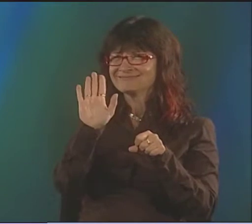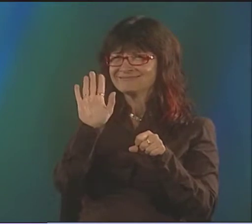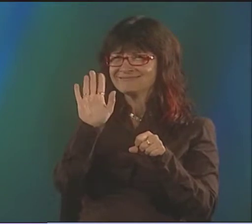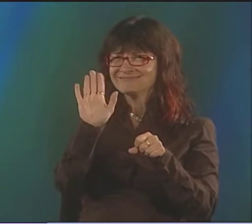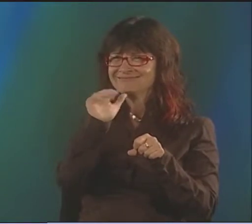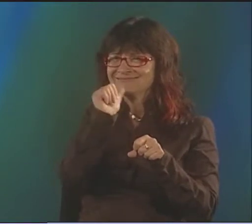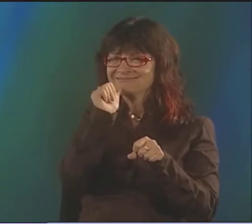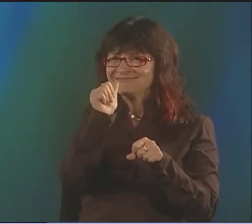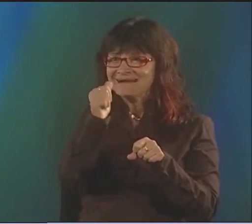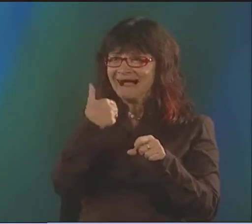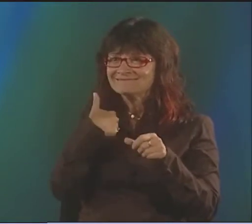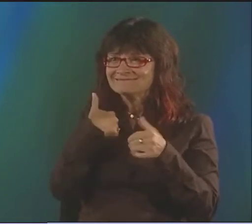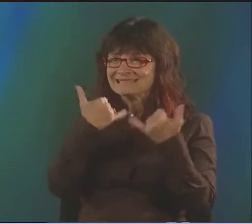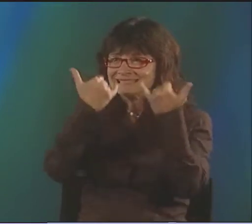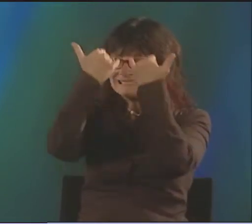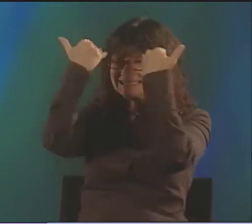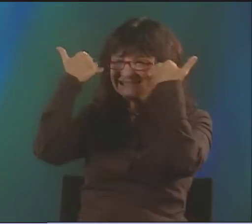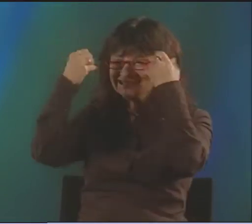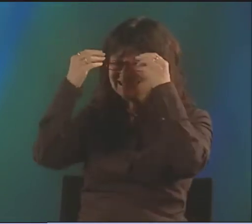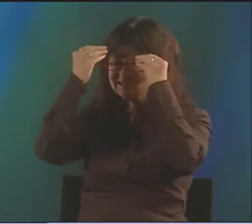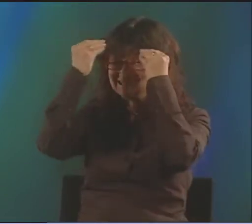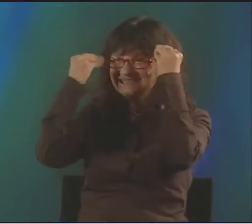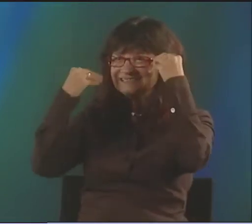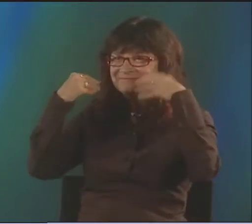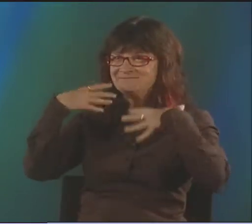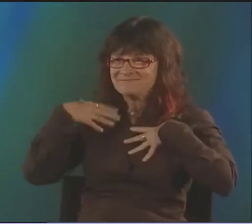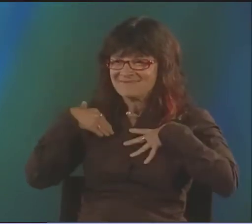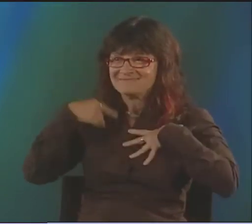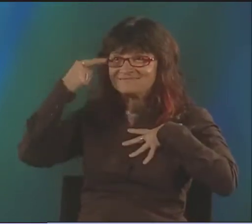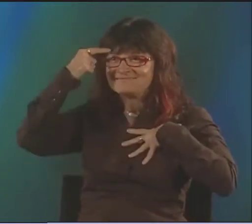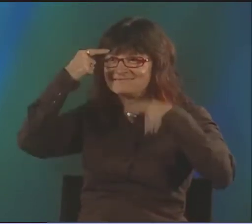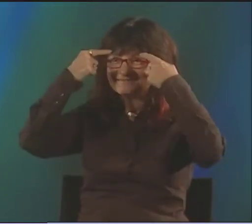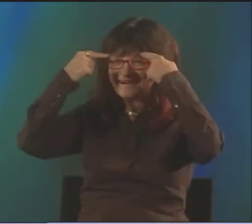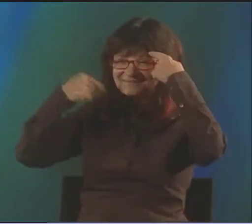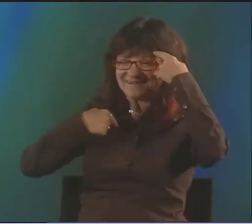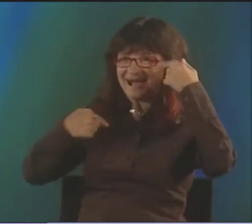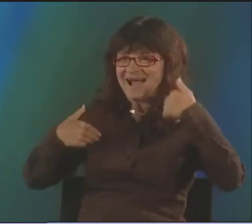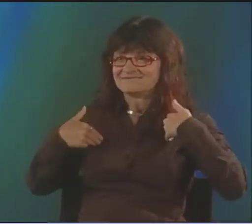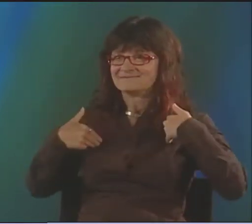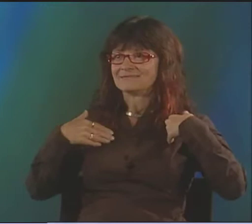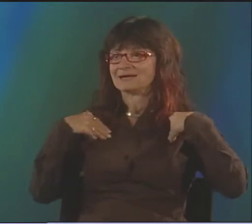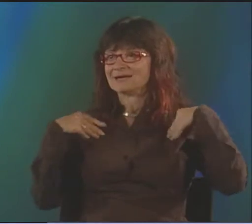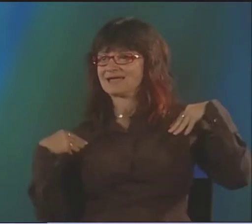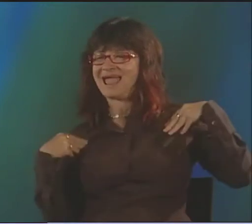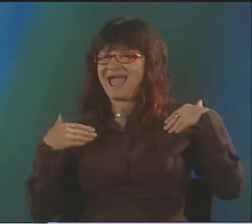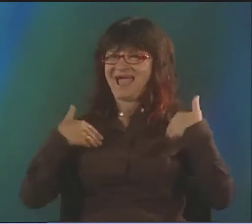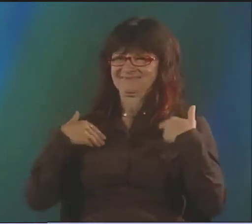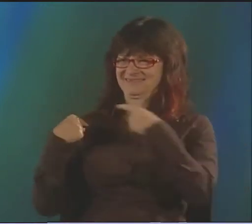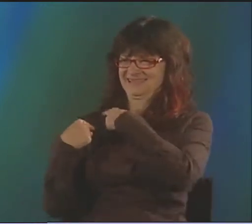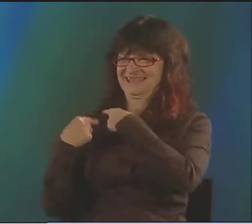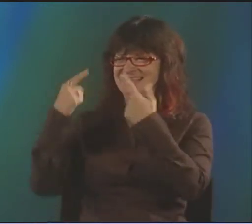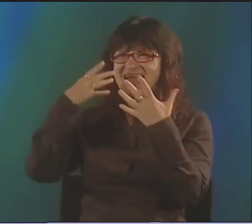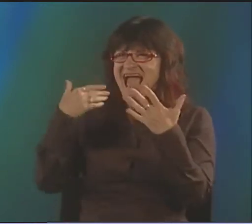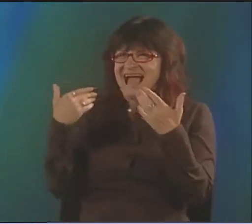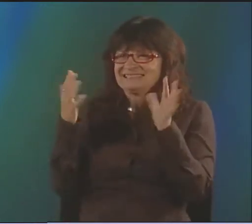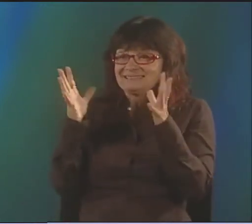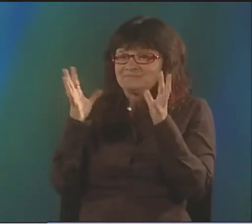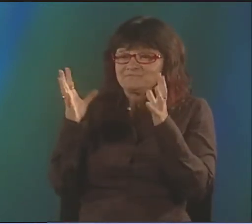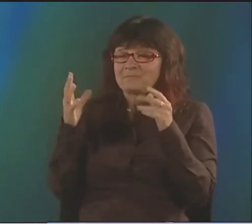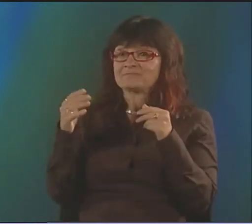LIKE, "OH, YOU'RE SIGNING WELL ENOUGH. SIGN'S OK. IT'S JUST FUNCTIONAL. WHATEVER." YOU DON'T REALIZE IT'S A HEAD-TO-TOE LANGUAGE.